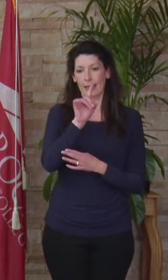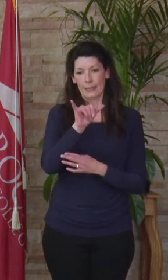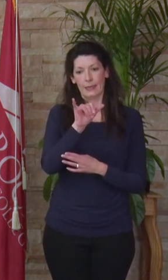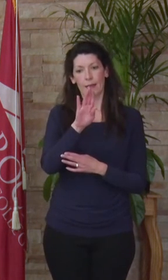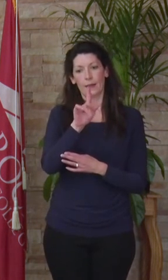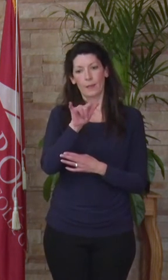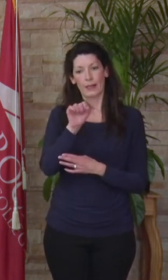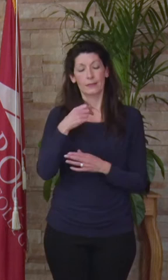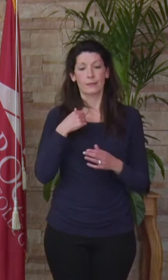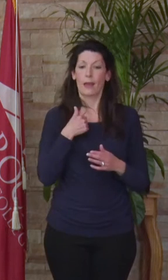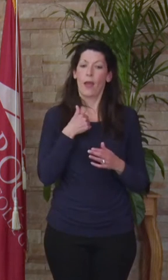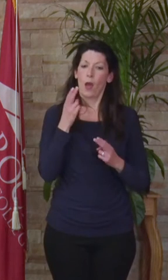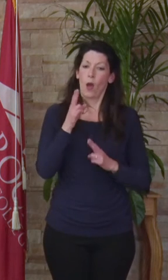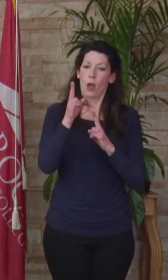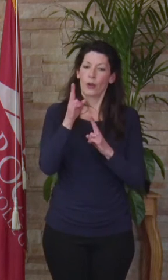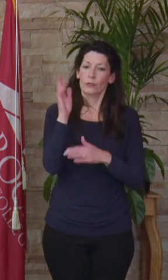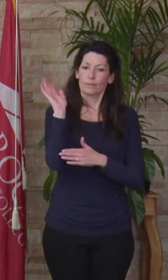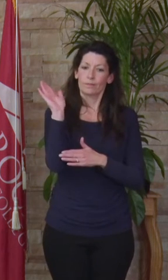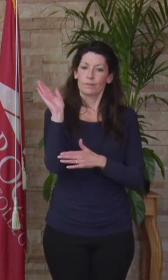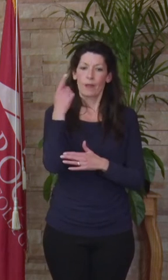honored to be speaking on behalf of my classmates and peers today.